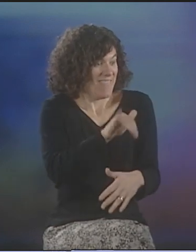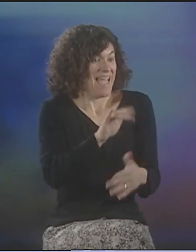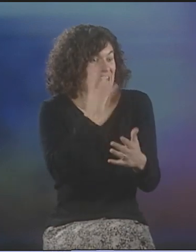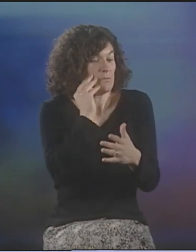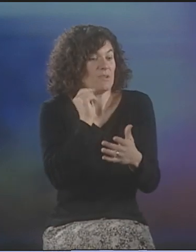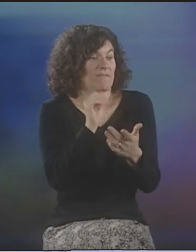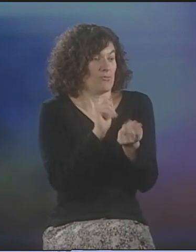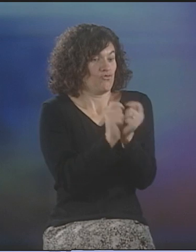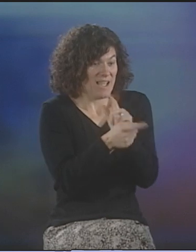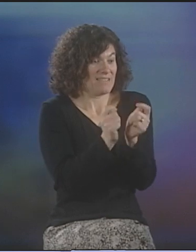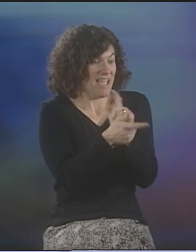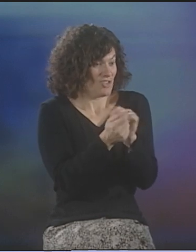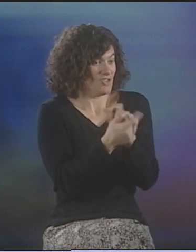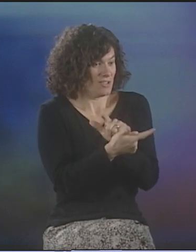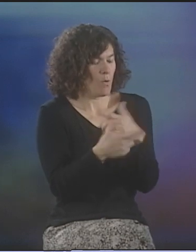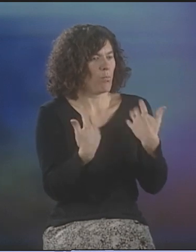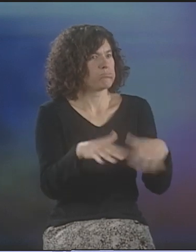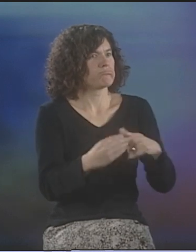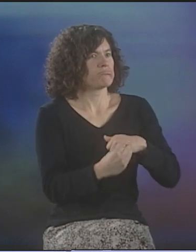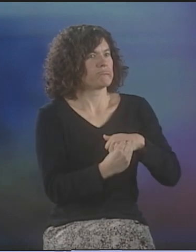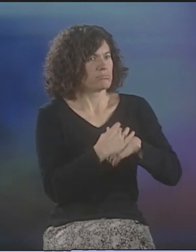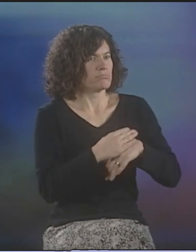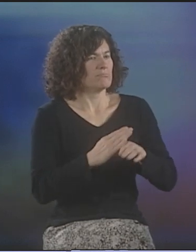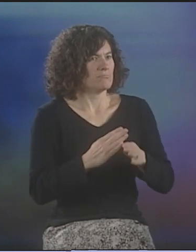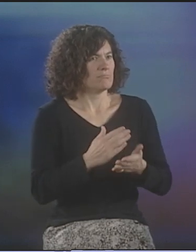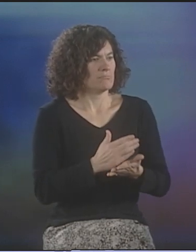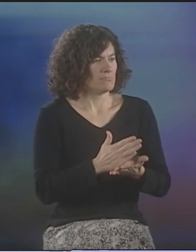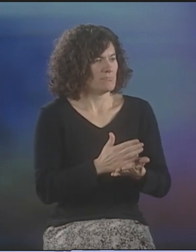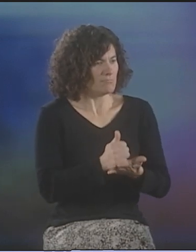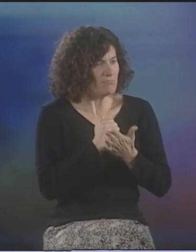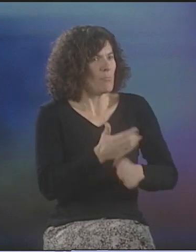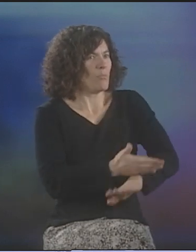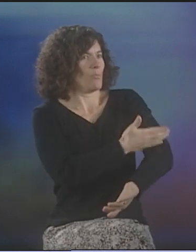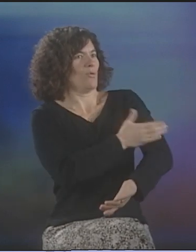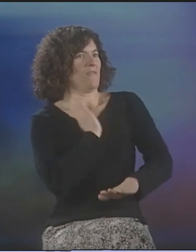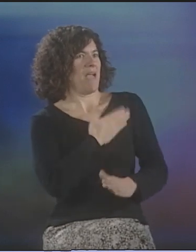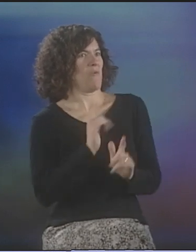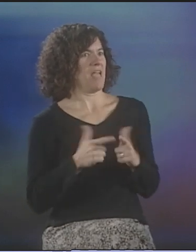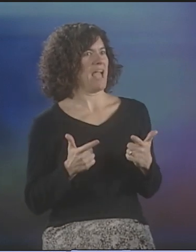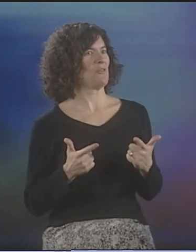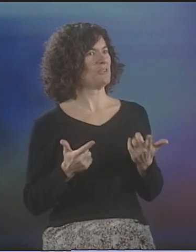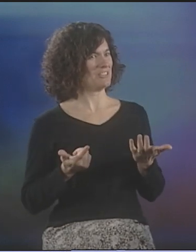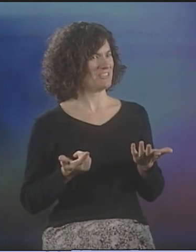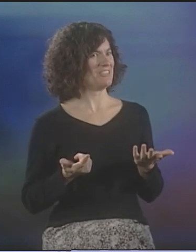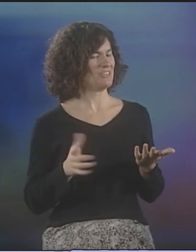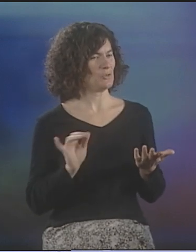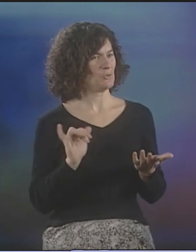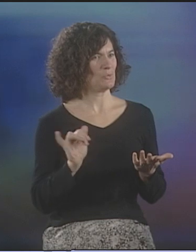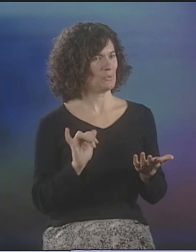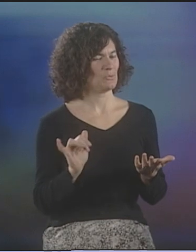AND THIS EXPERIENCE OF TRANSLATING, REALLY, I THINK, HELPED OUR LANGUAGE ABILITIES IN ASL